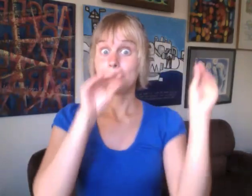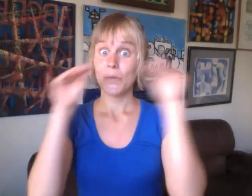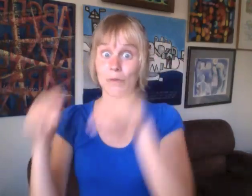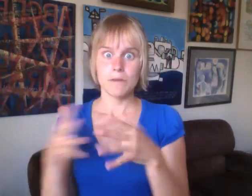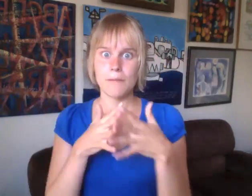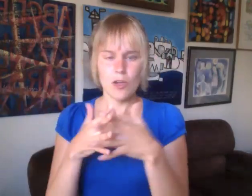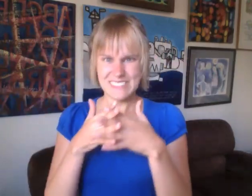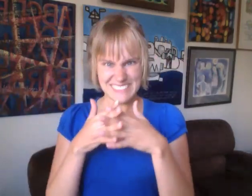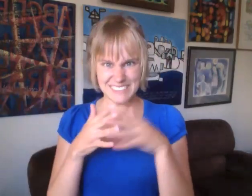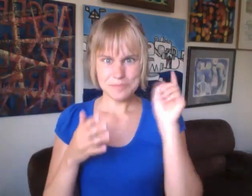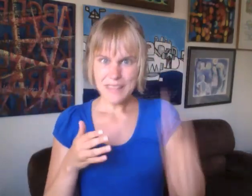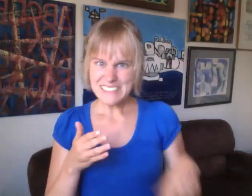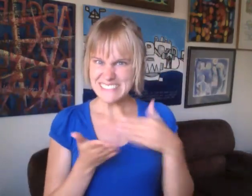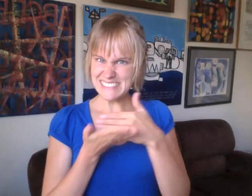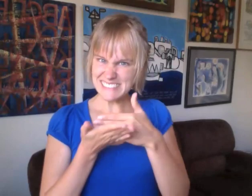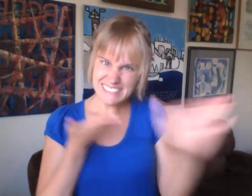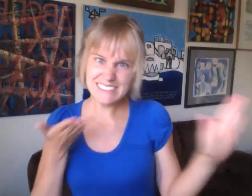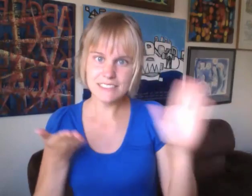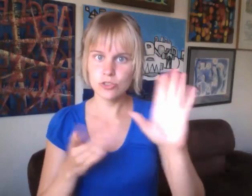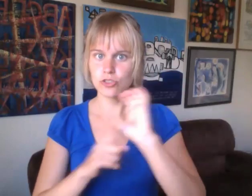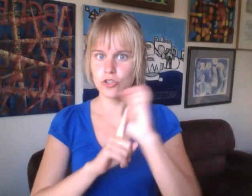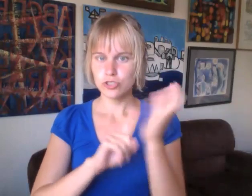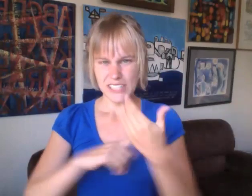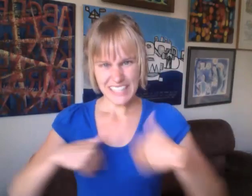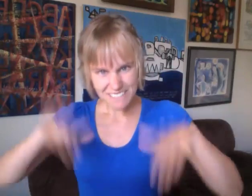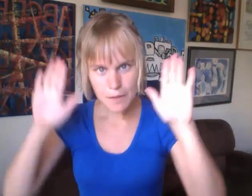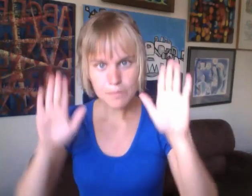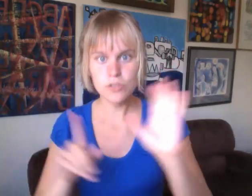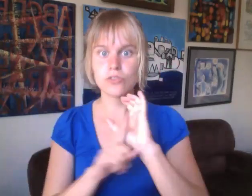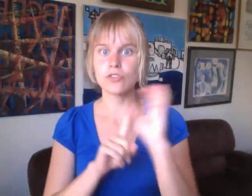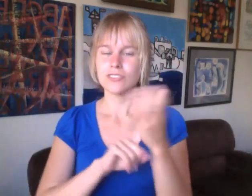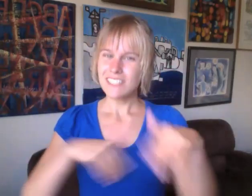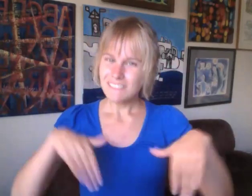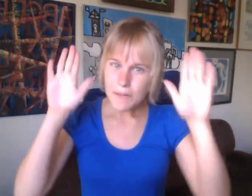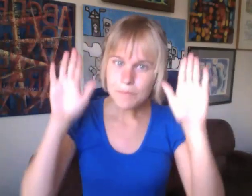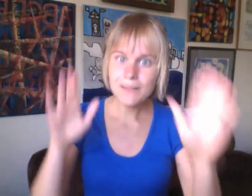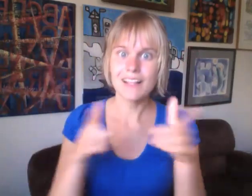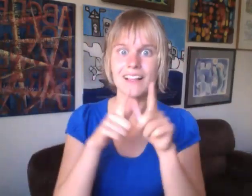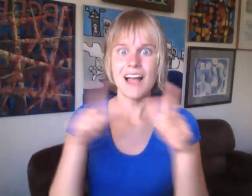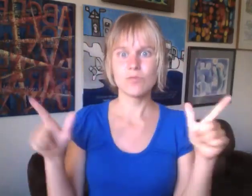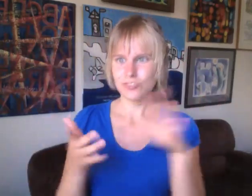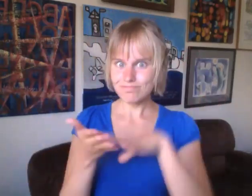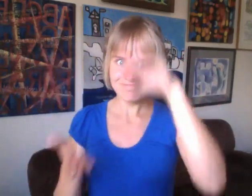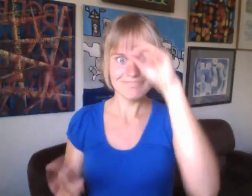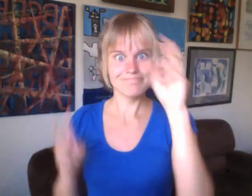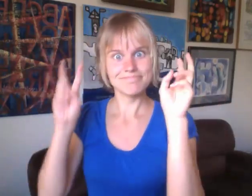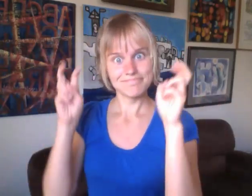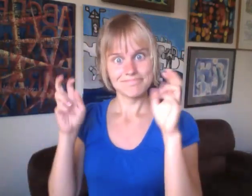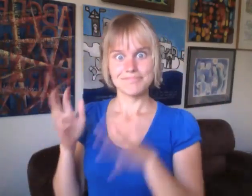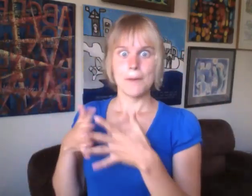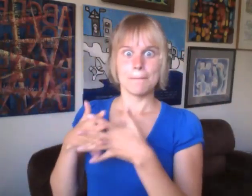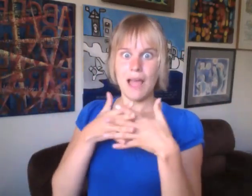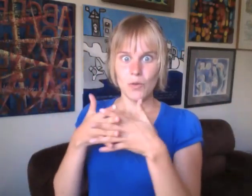So to gain privilege and power, white people had to give up their cultures and languages when they came to the United States.